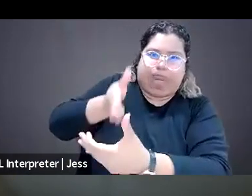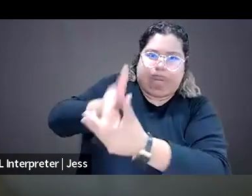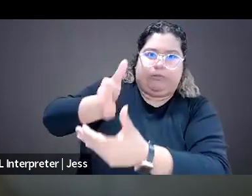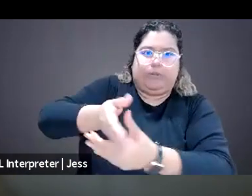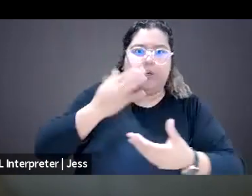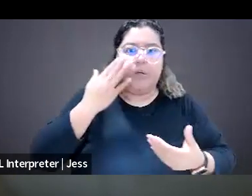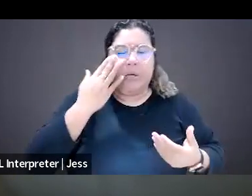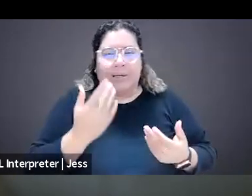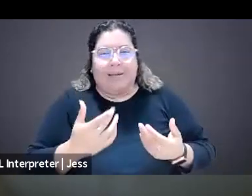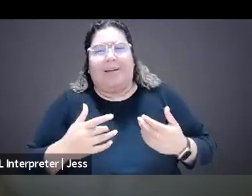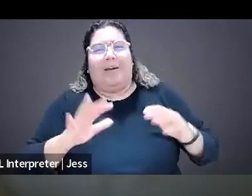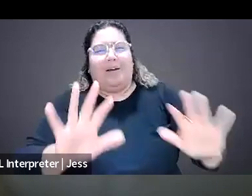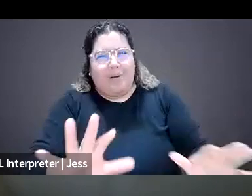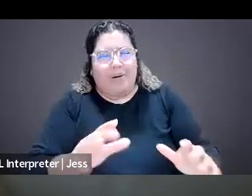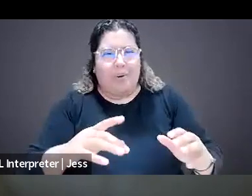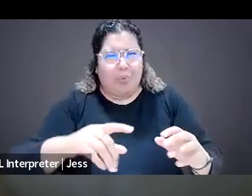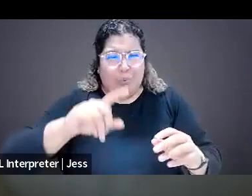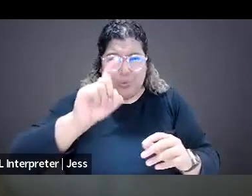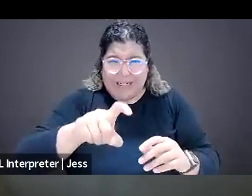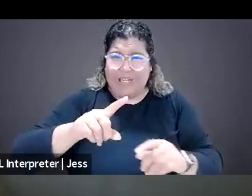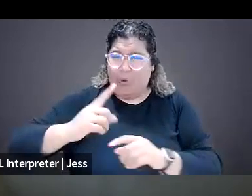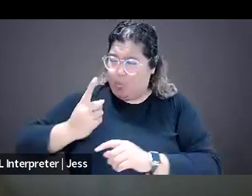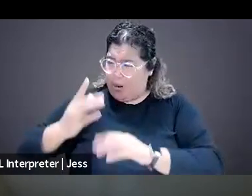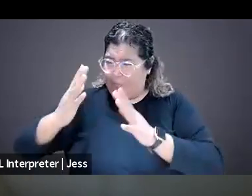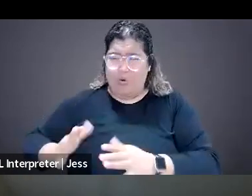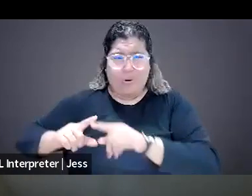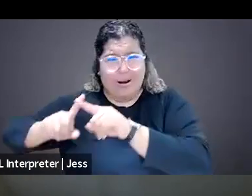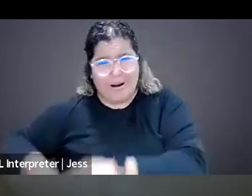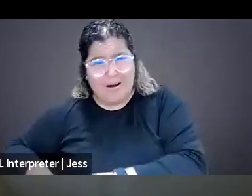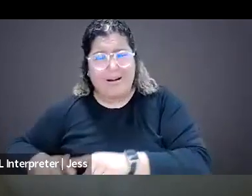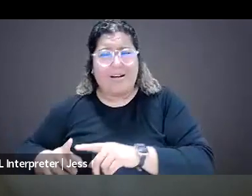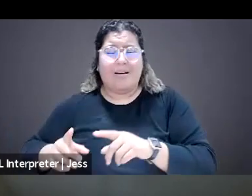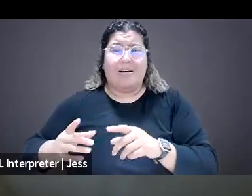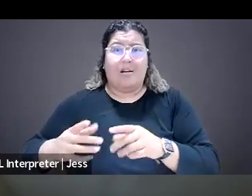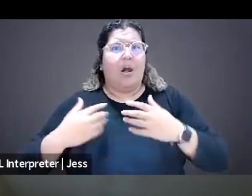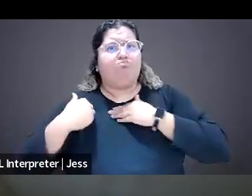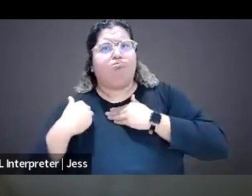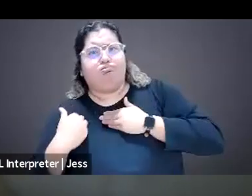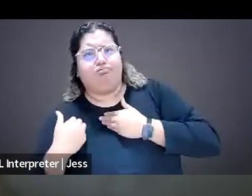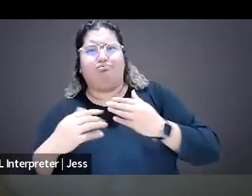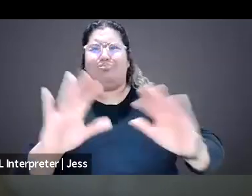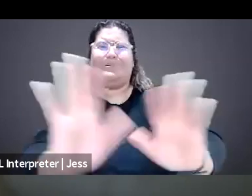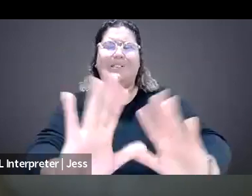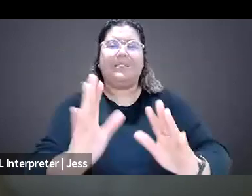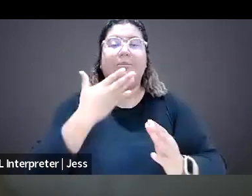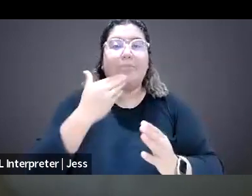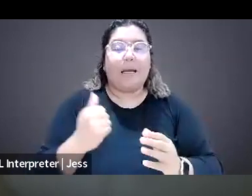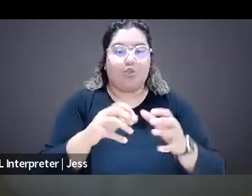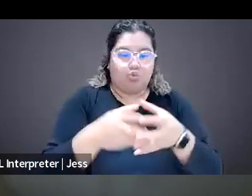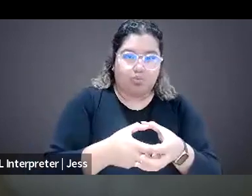in one individual and that's why we always say like have a task force or a group of people that can repeat and respond to the attacks that are happening.